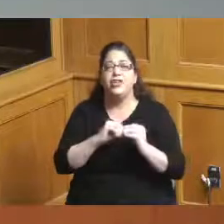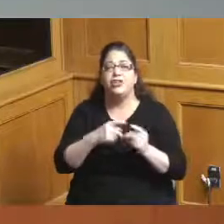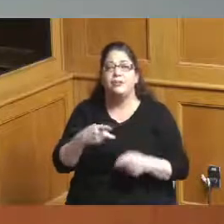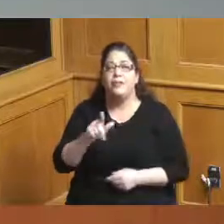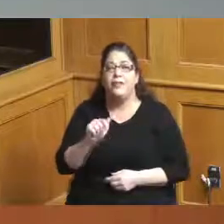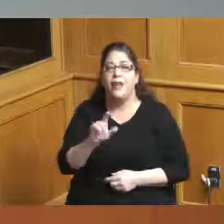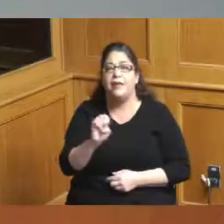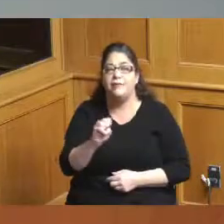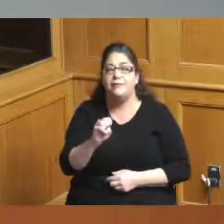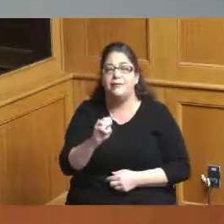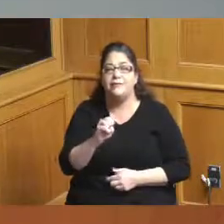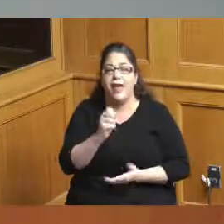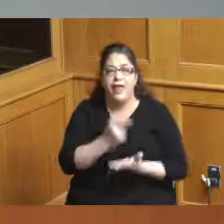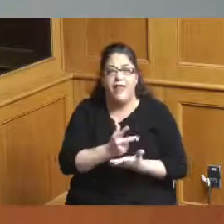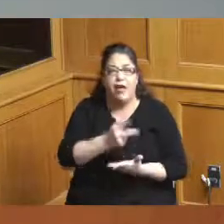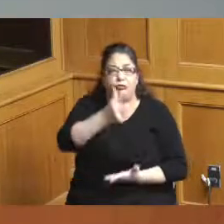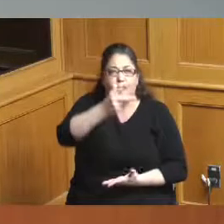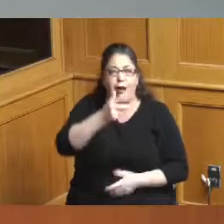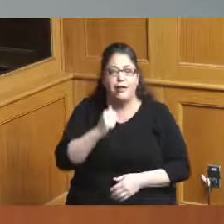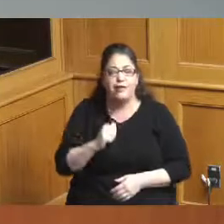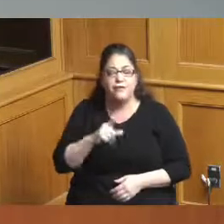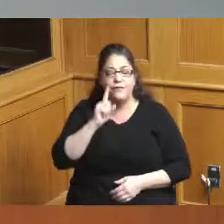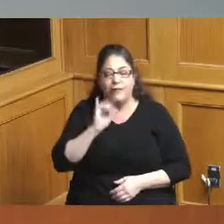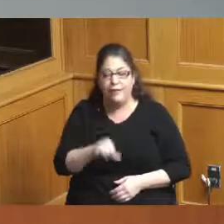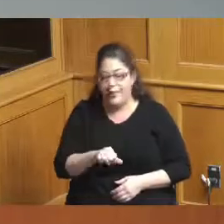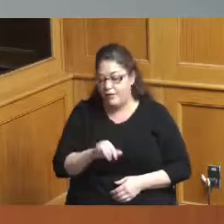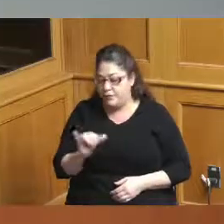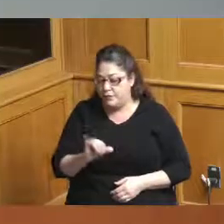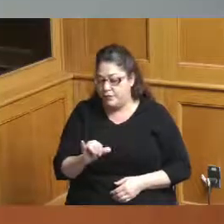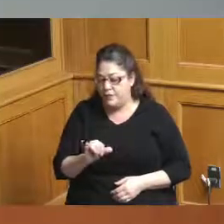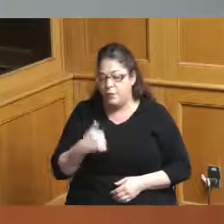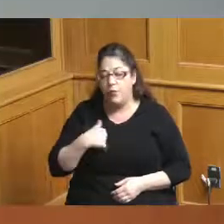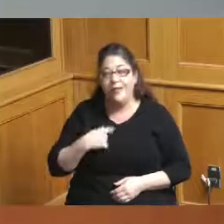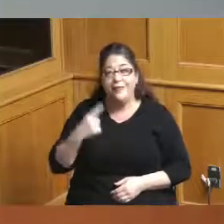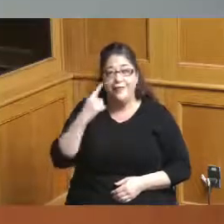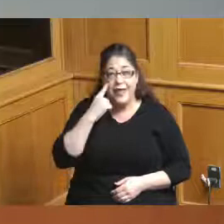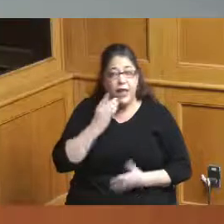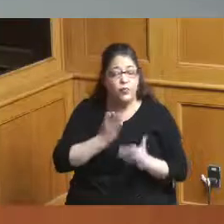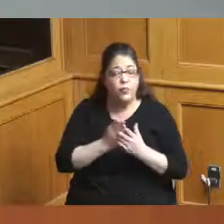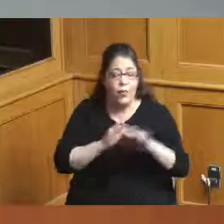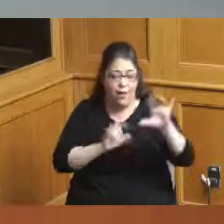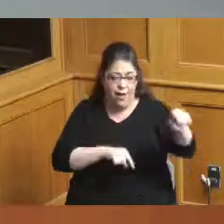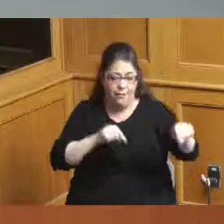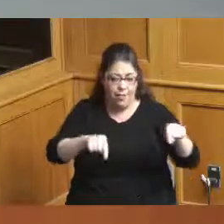garage that was referenced and as we think through the collective you know there's a real opportunity